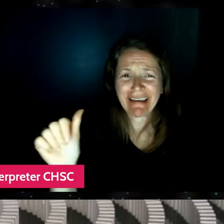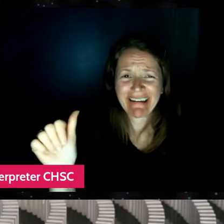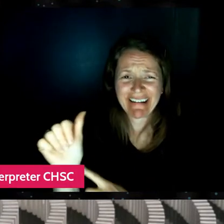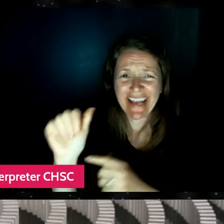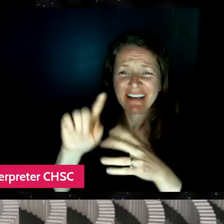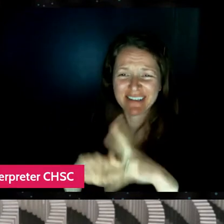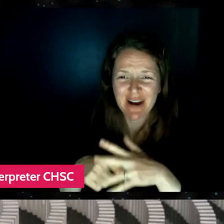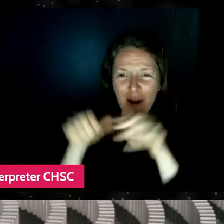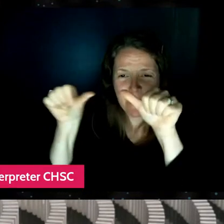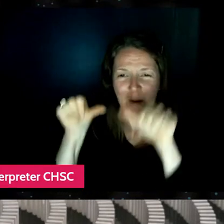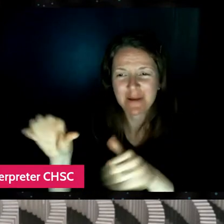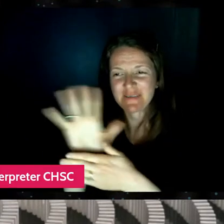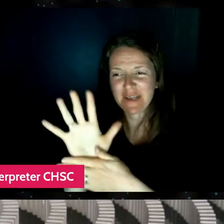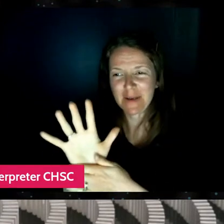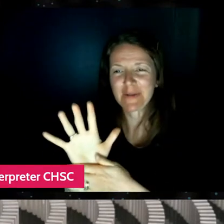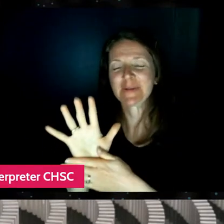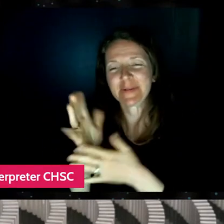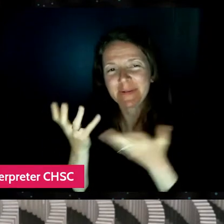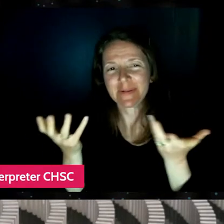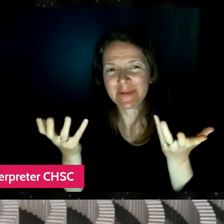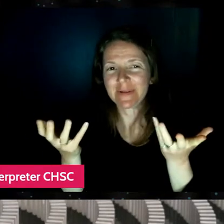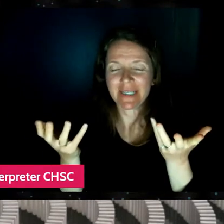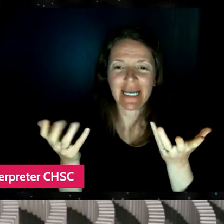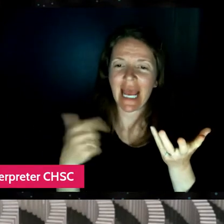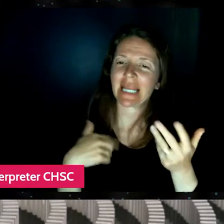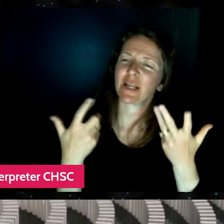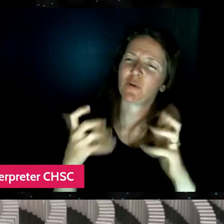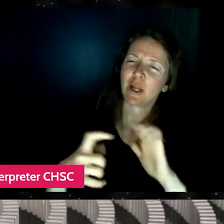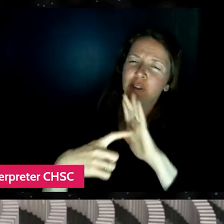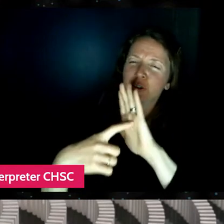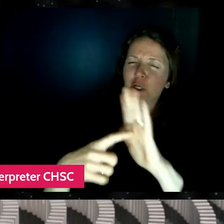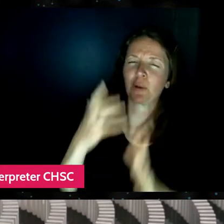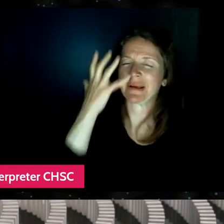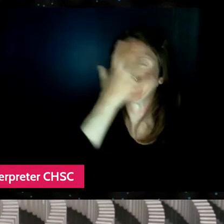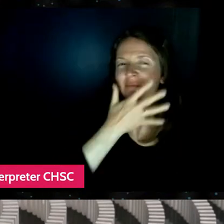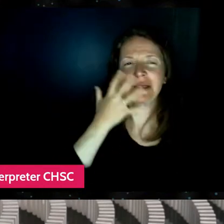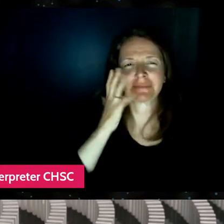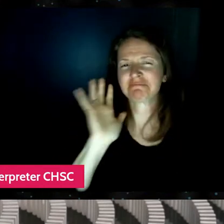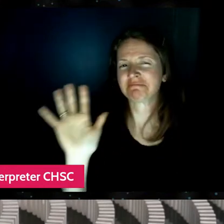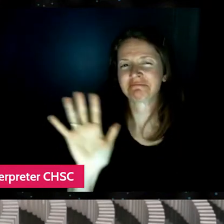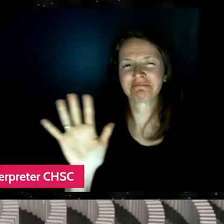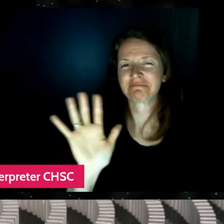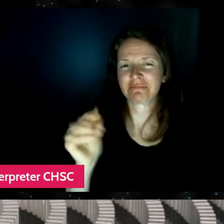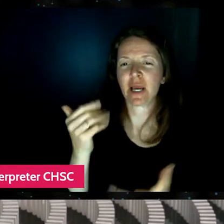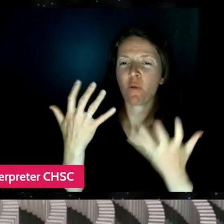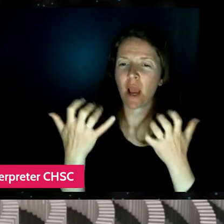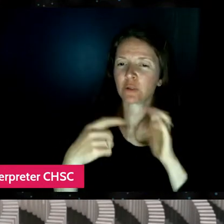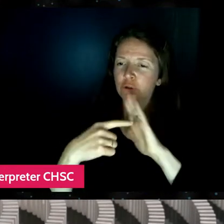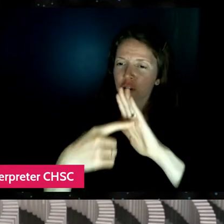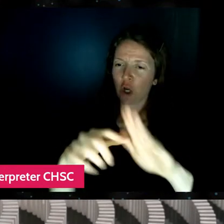And, you know, I didn't want really to show my face because I just wanted to put my work out into the world